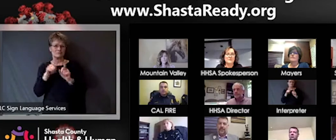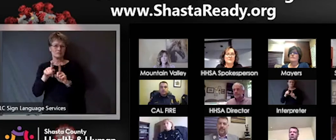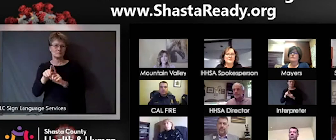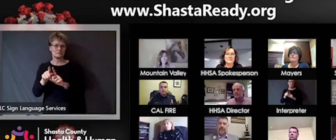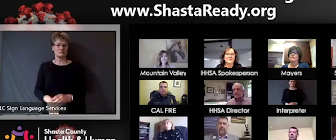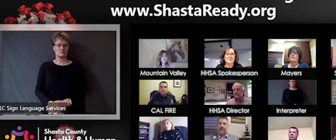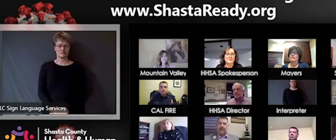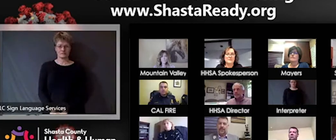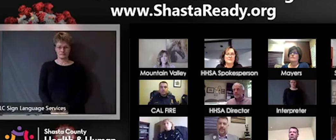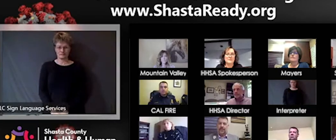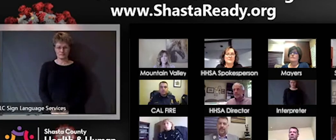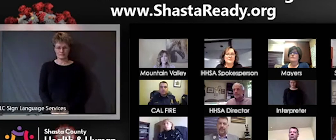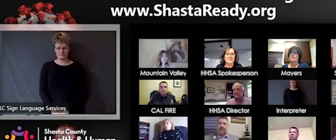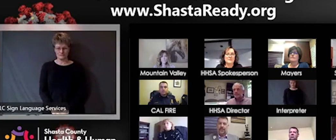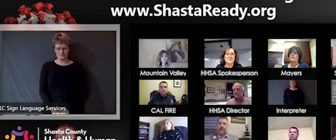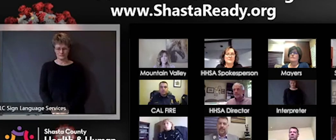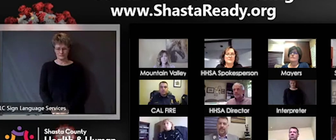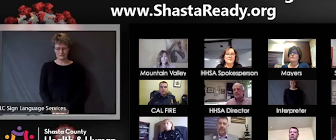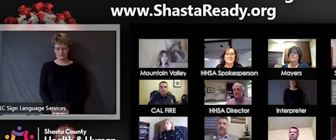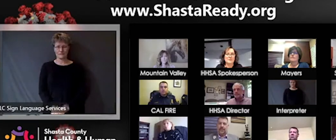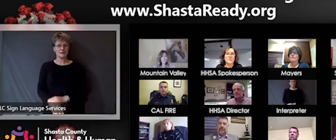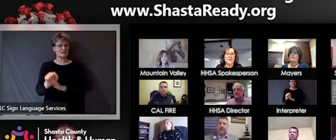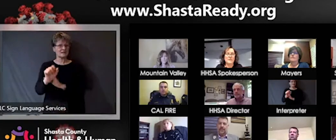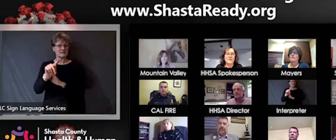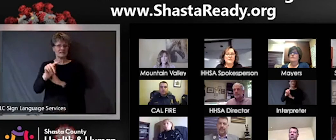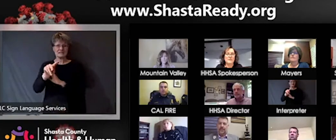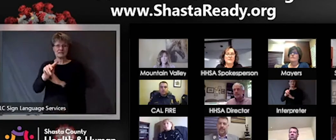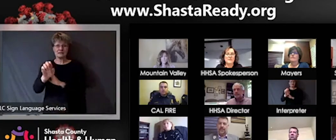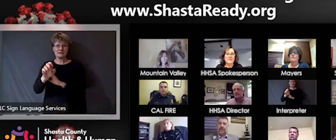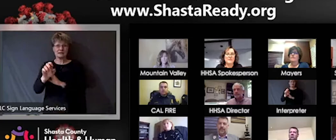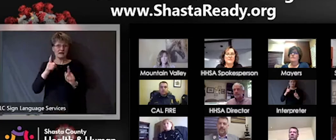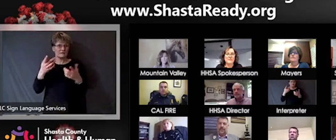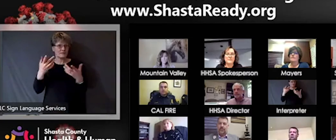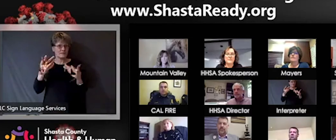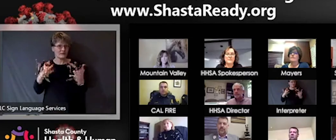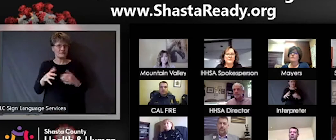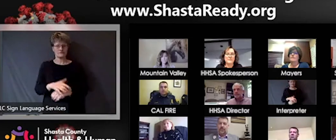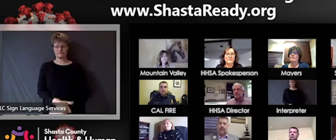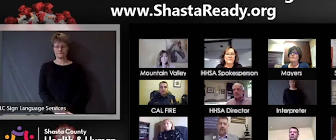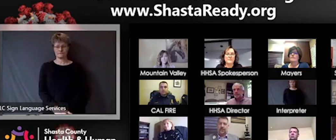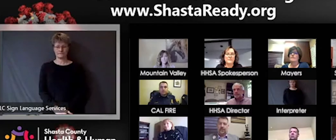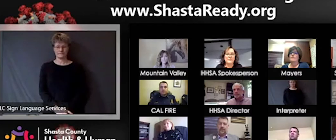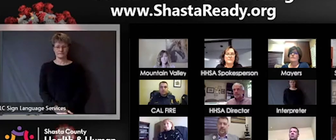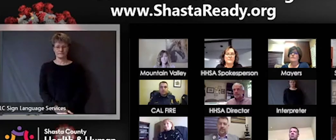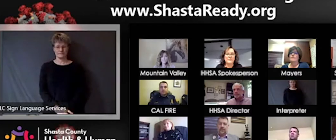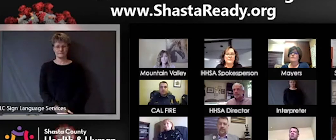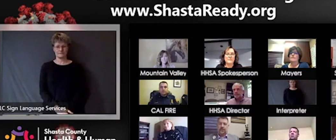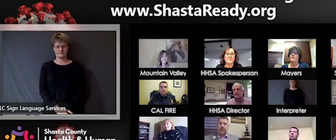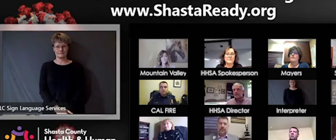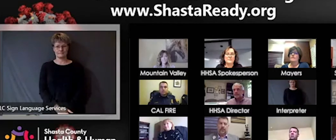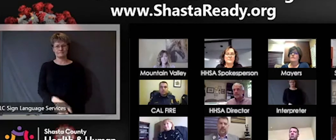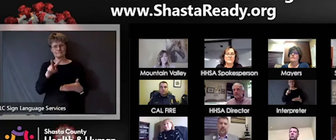doesn't ask was what Steve just did so that worked out let's see here we're talking about the hot spots...